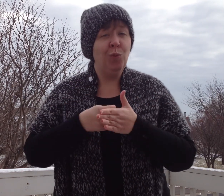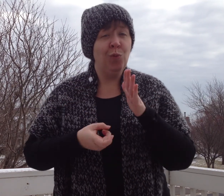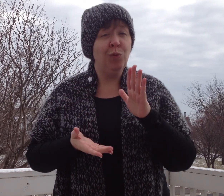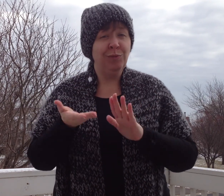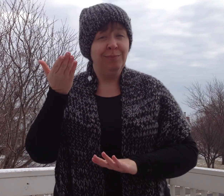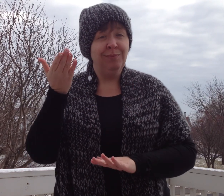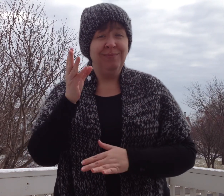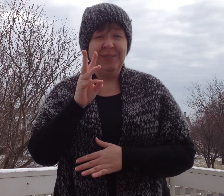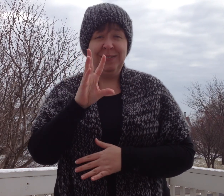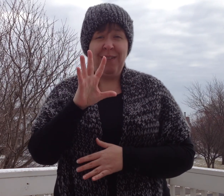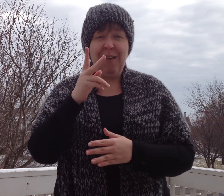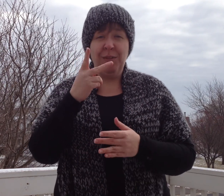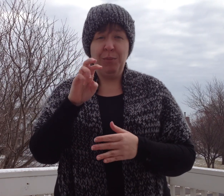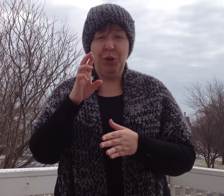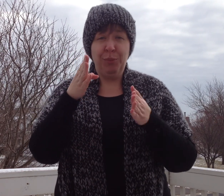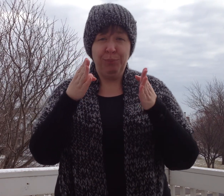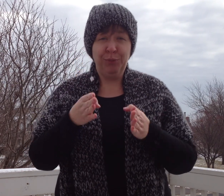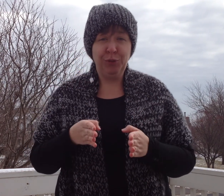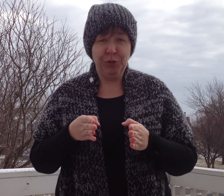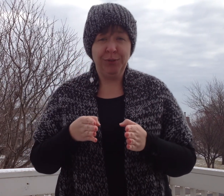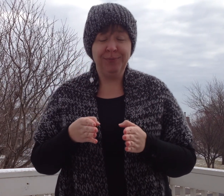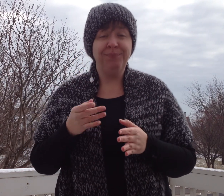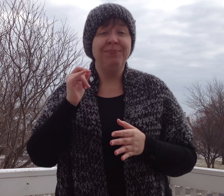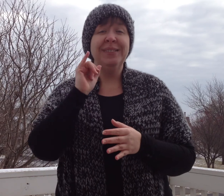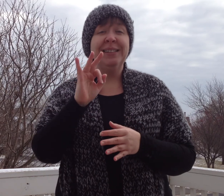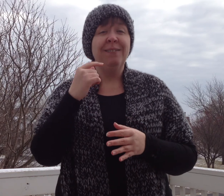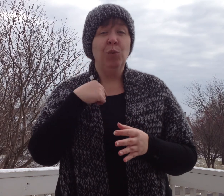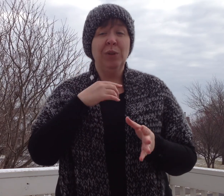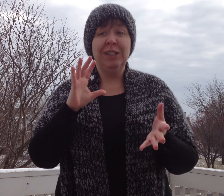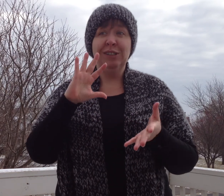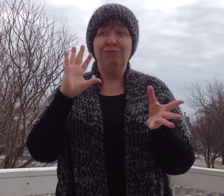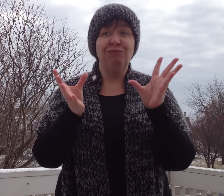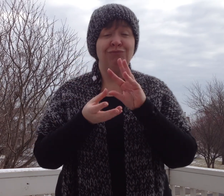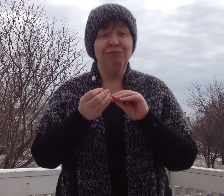At $65 per person, with 60 people camping out,